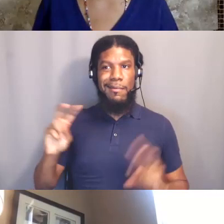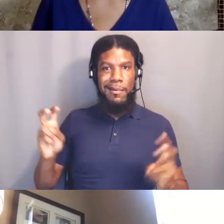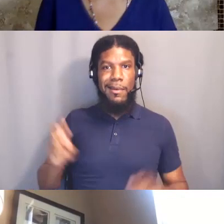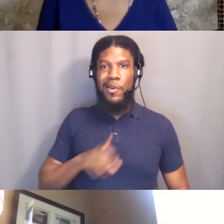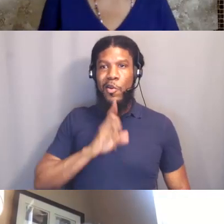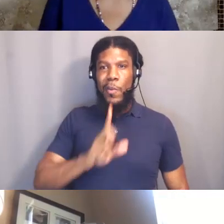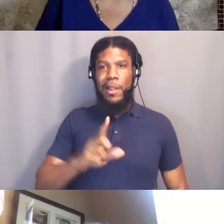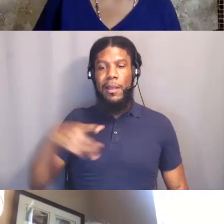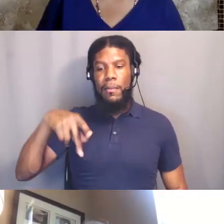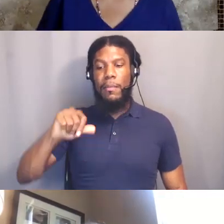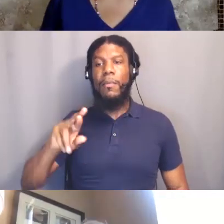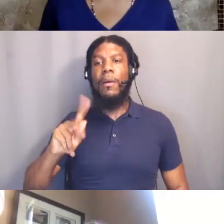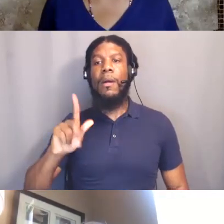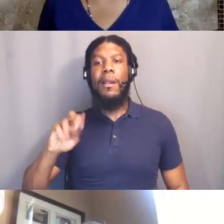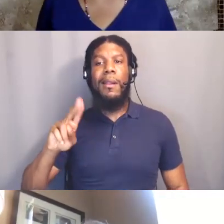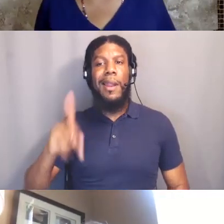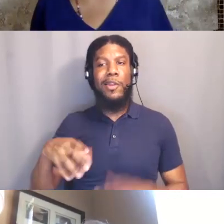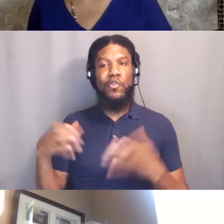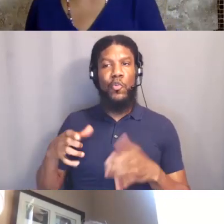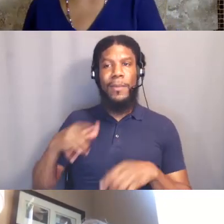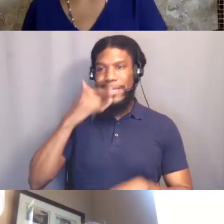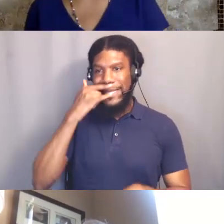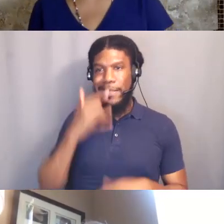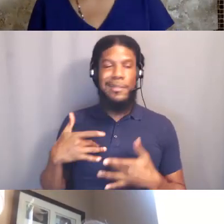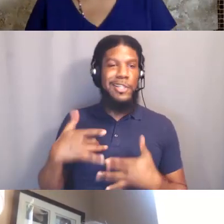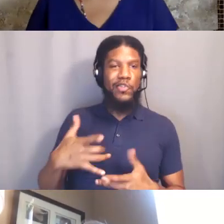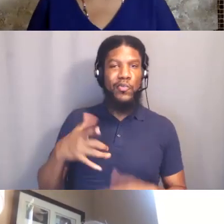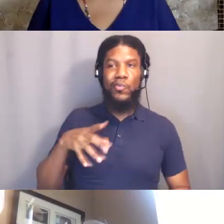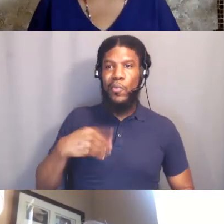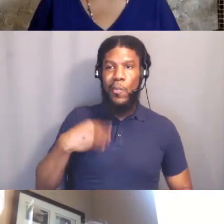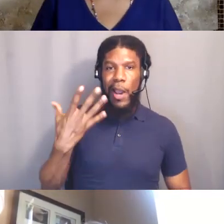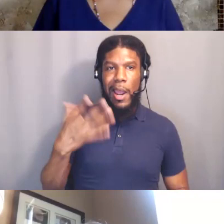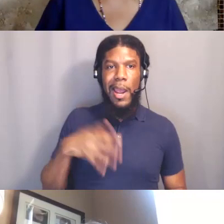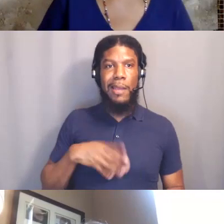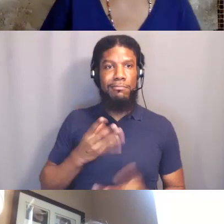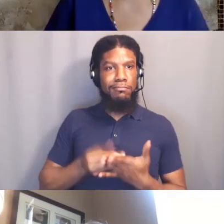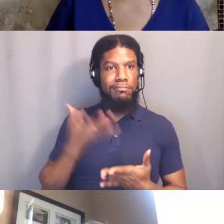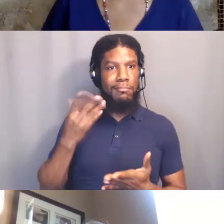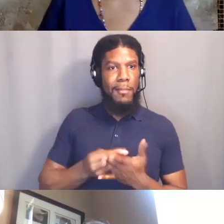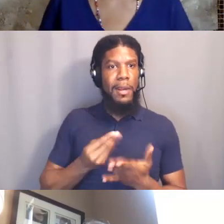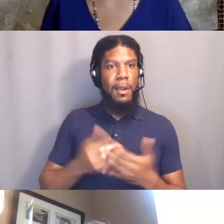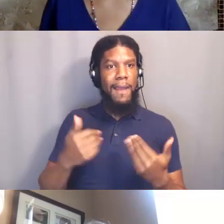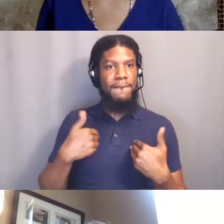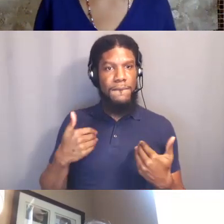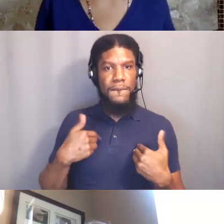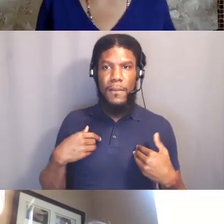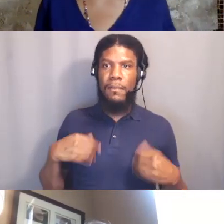The kids who are mostly White and affluent and were survivors of that mass shooting in Parkland,